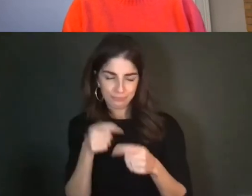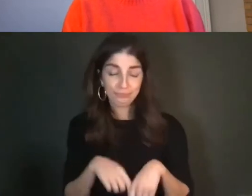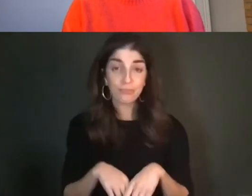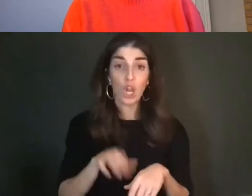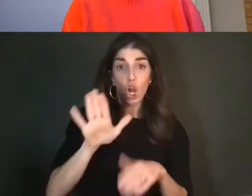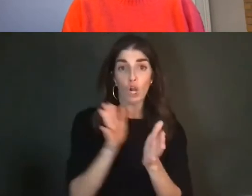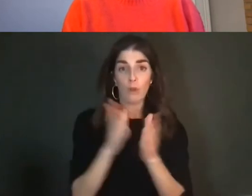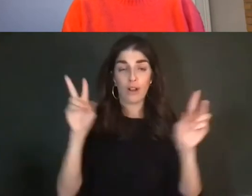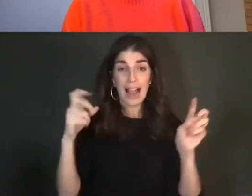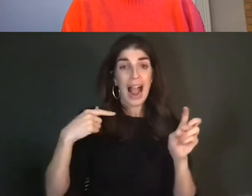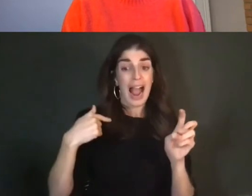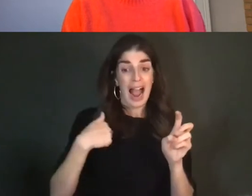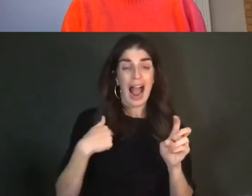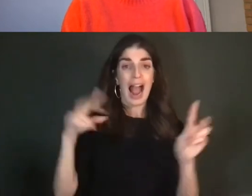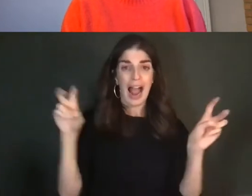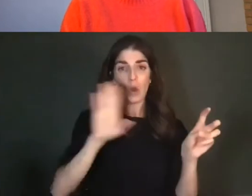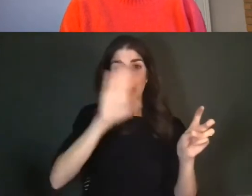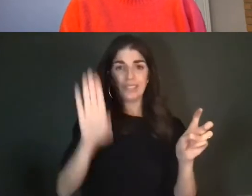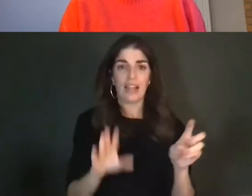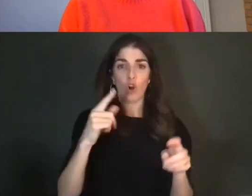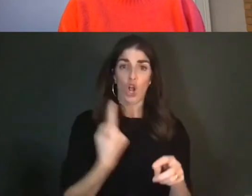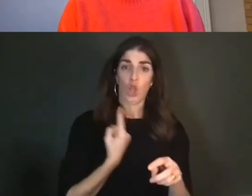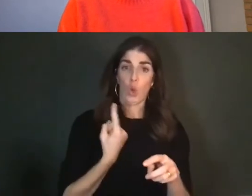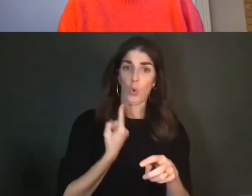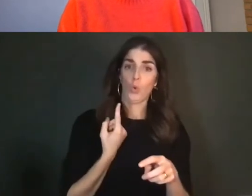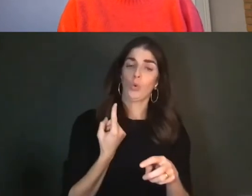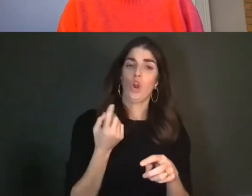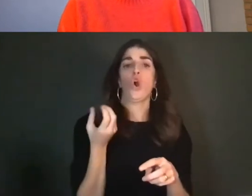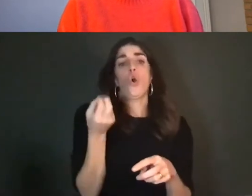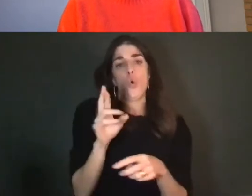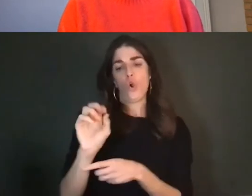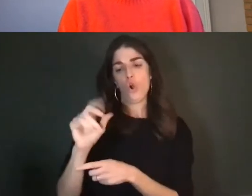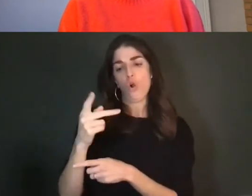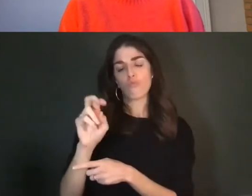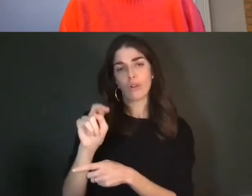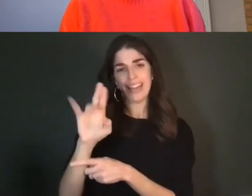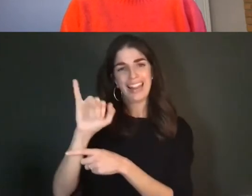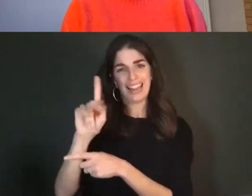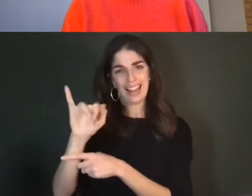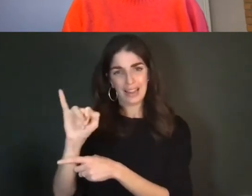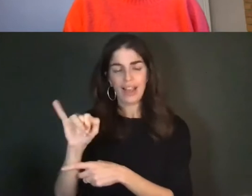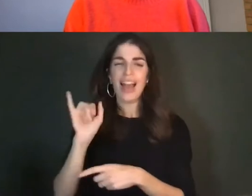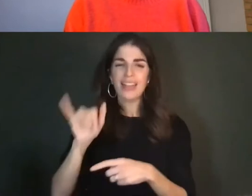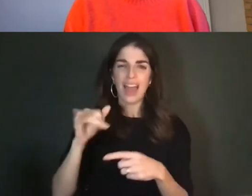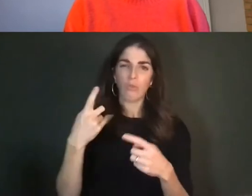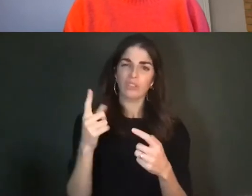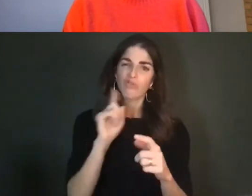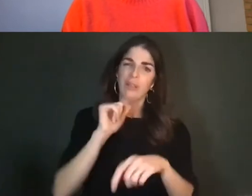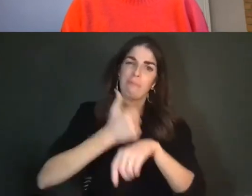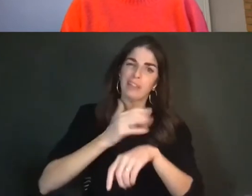ALONE, OR OPORNIKI: An Ethnographic Play on Disability in Russia has recently come out